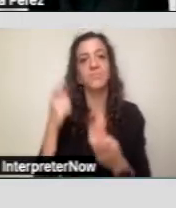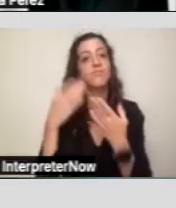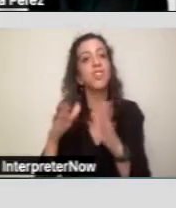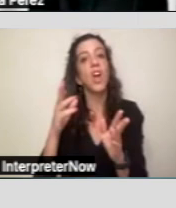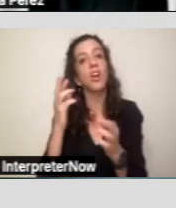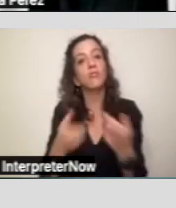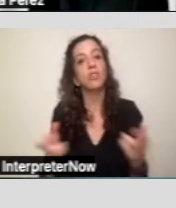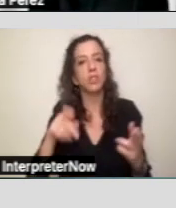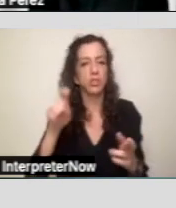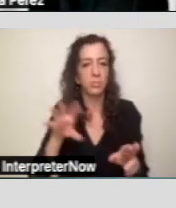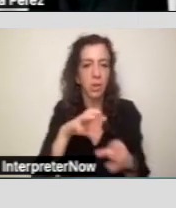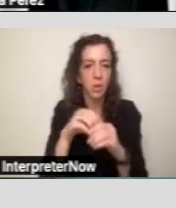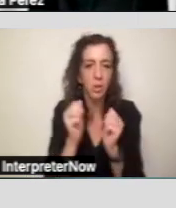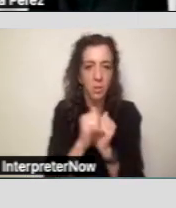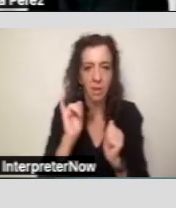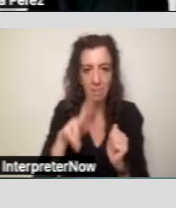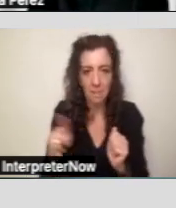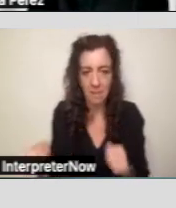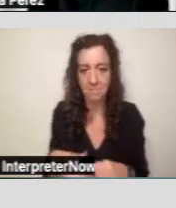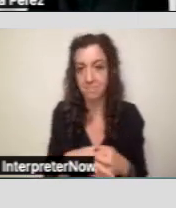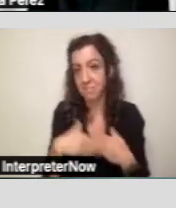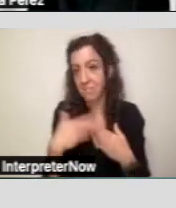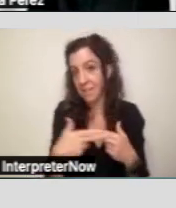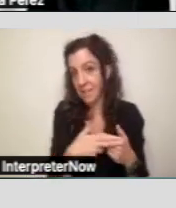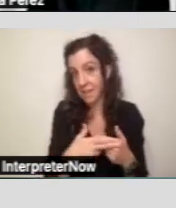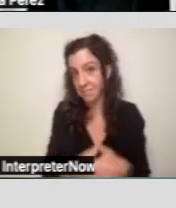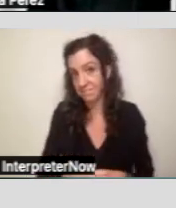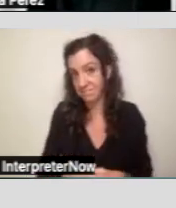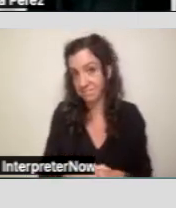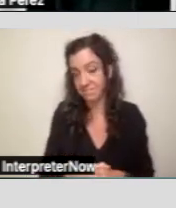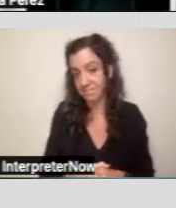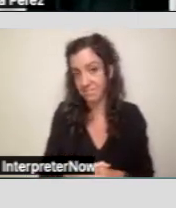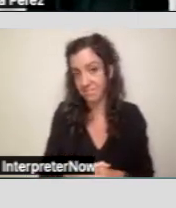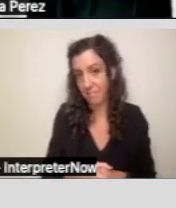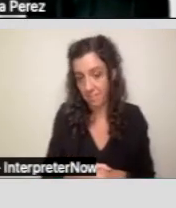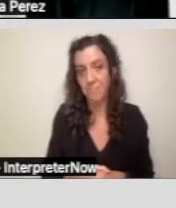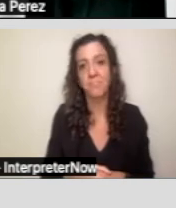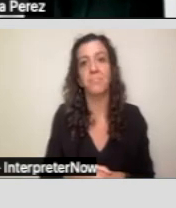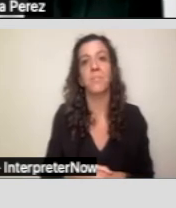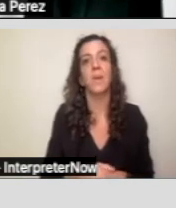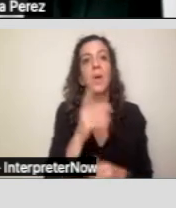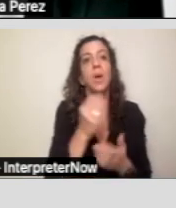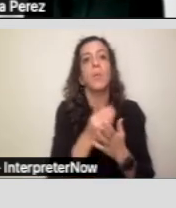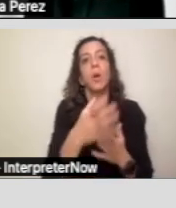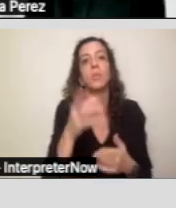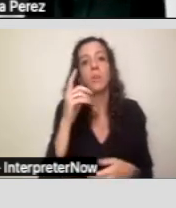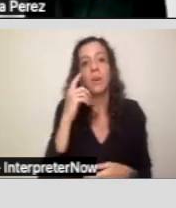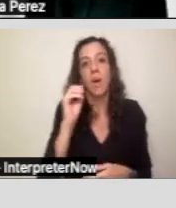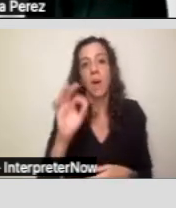Next slide, please. And purchase of service policies.